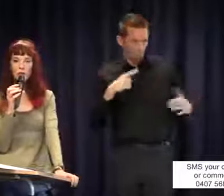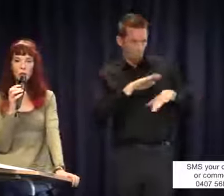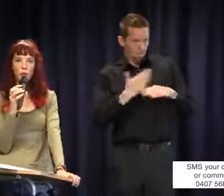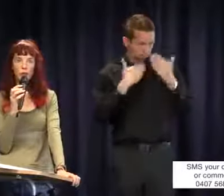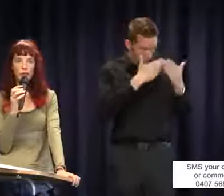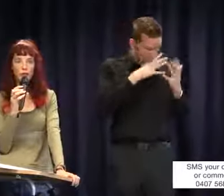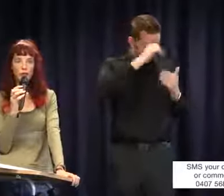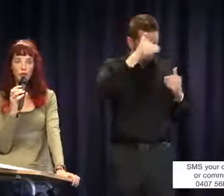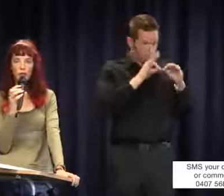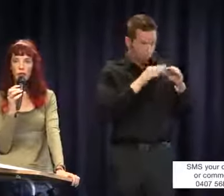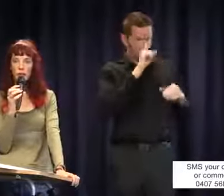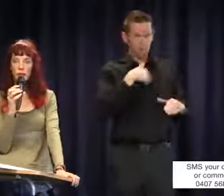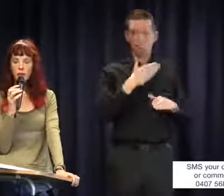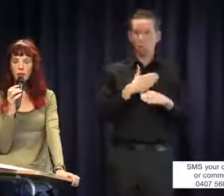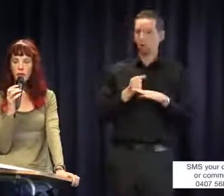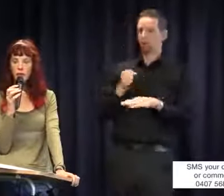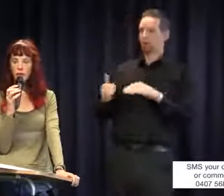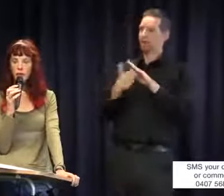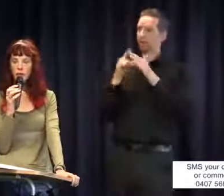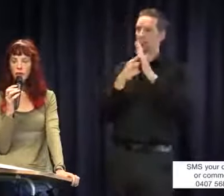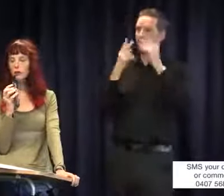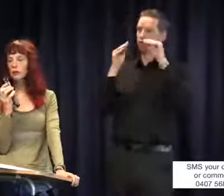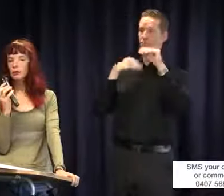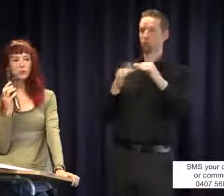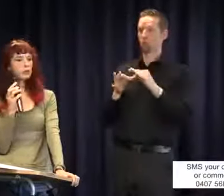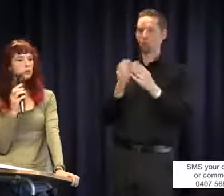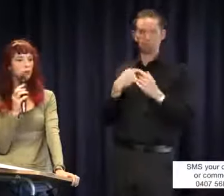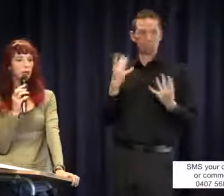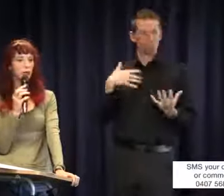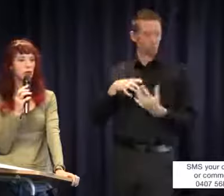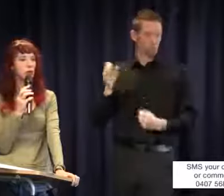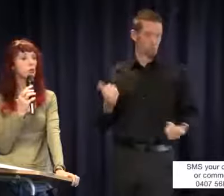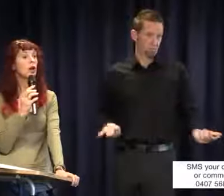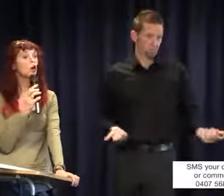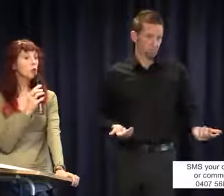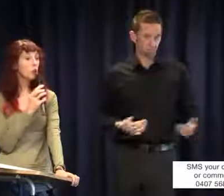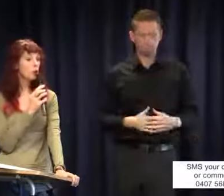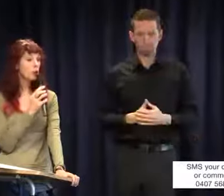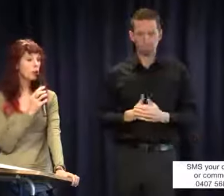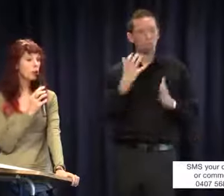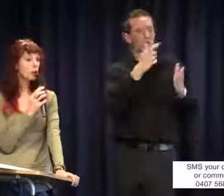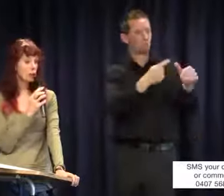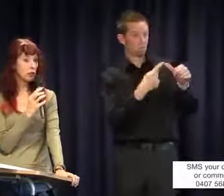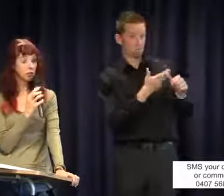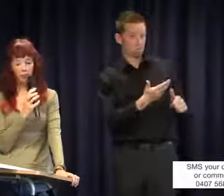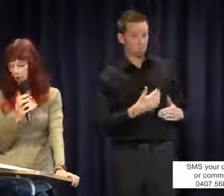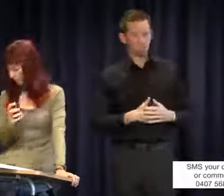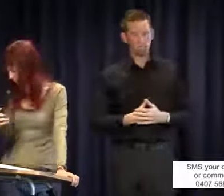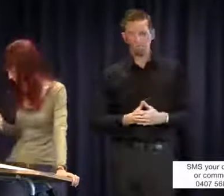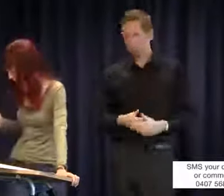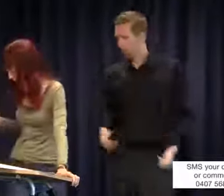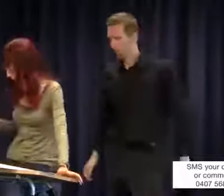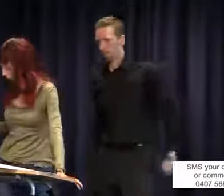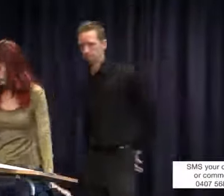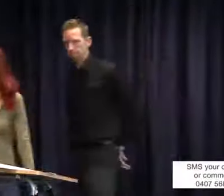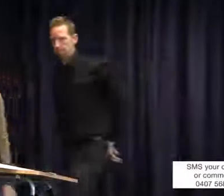job as an interpreter with the department of education? You wanted to respond Natalie?